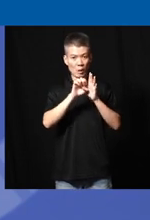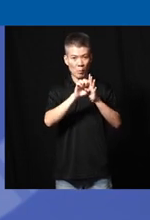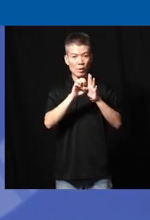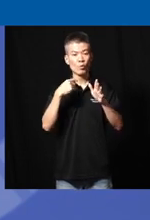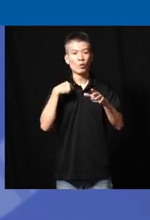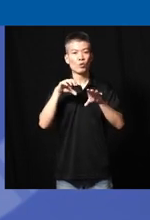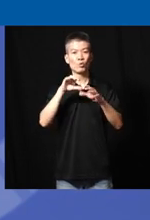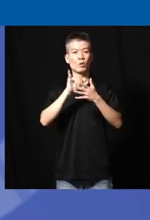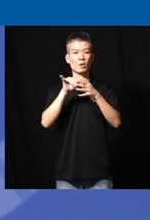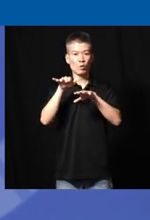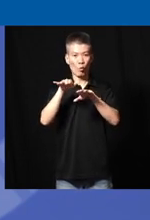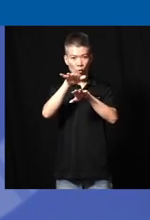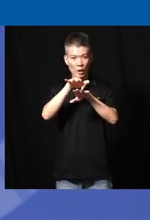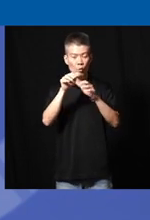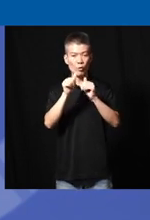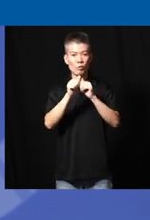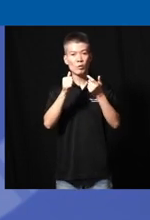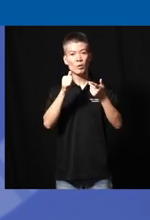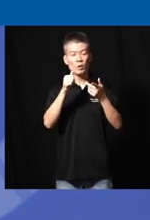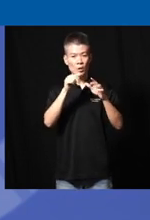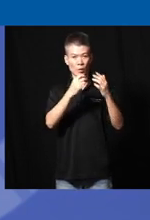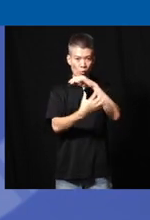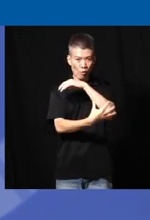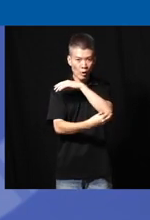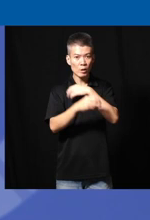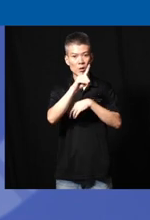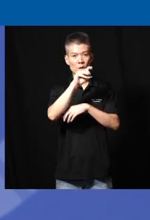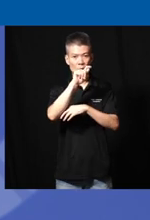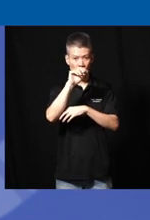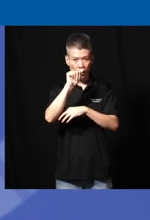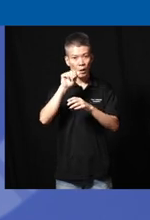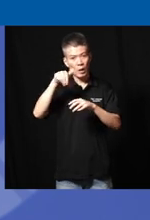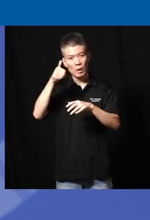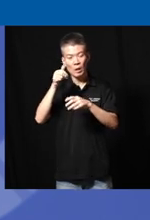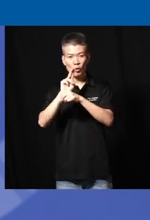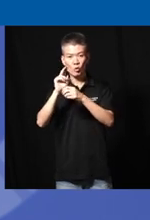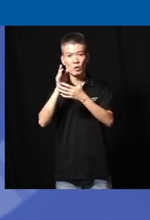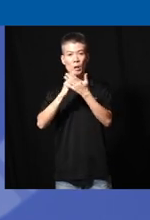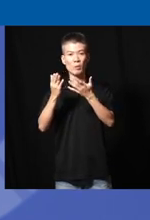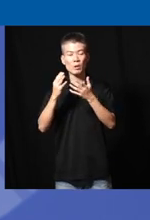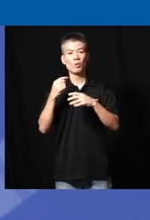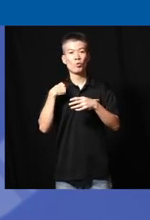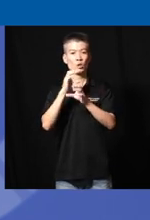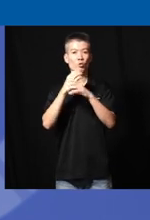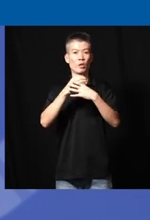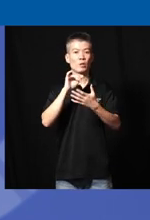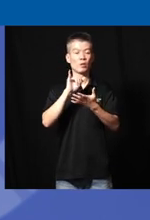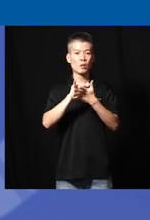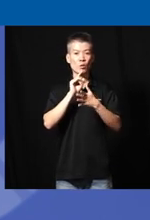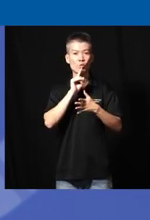did a overlay with um poverty data and another land use and something so we create a a really